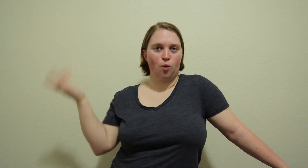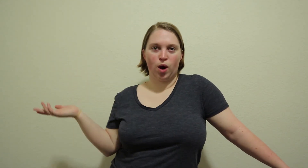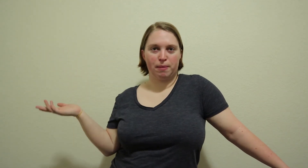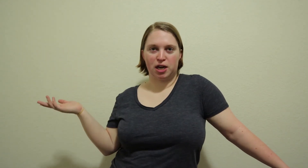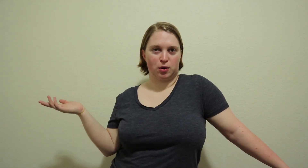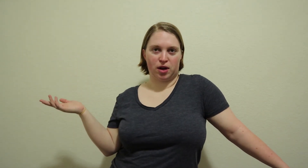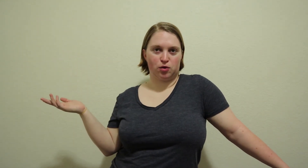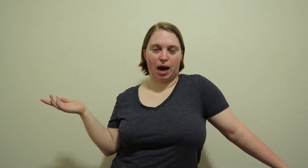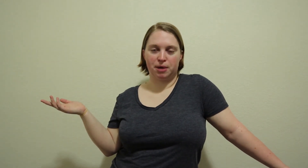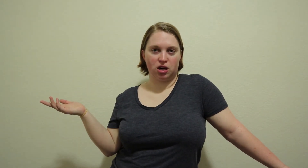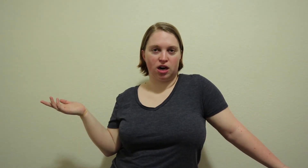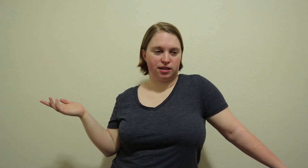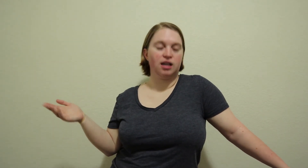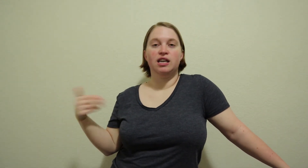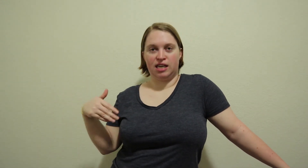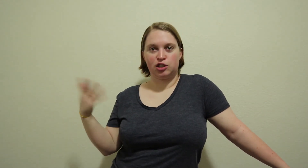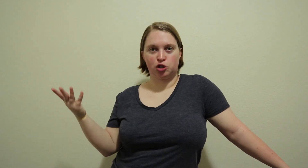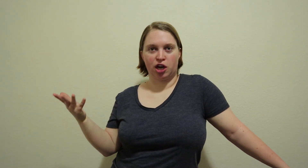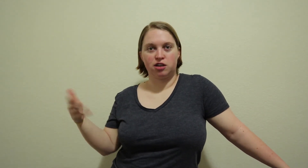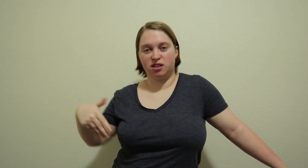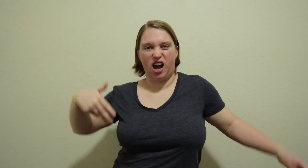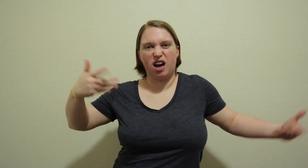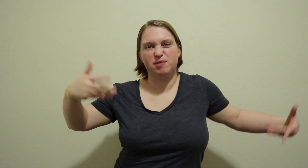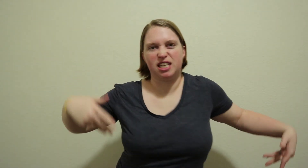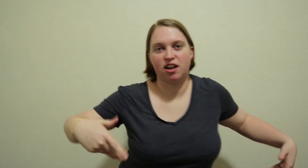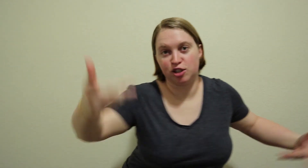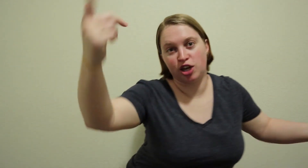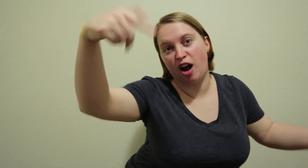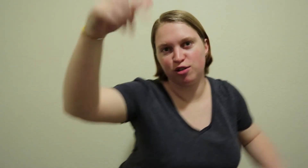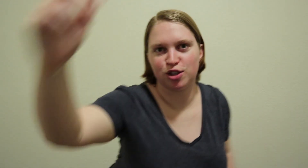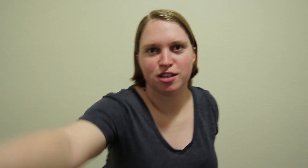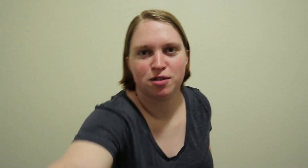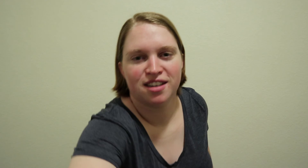What am i grabbing on? It's the chair, I'm sitting on the chair, I'll show you